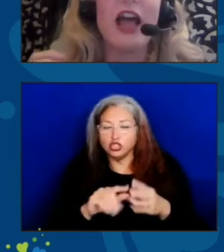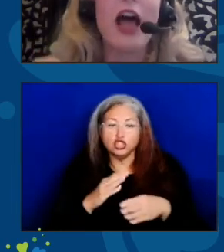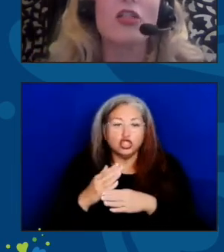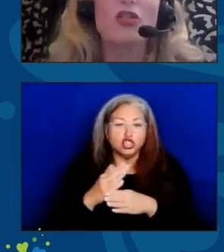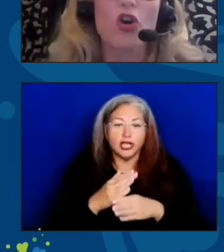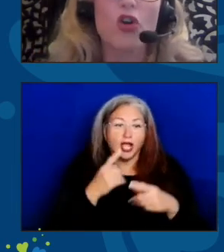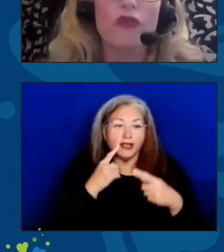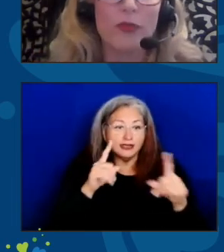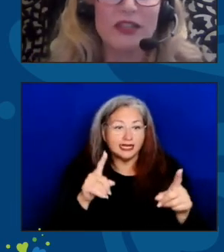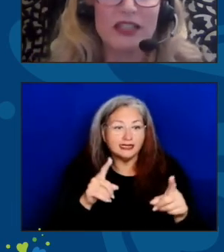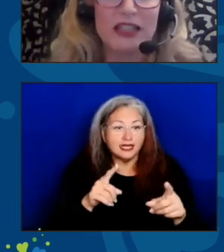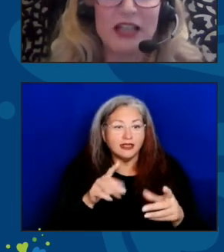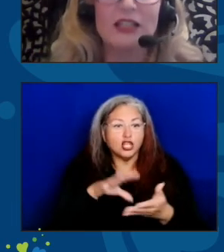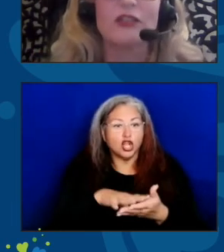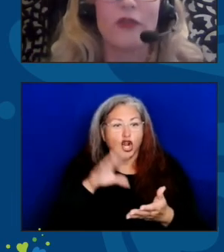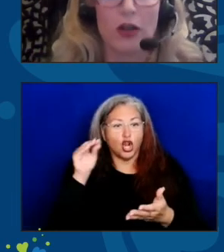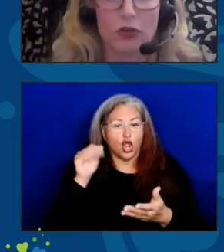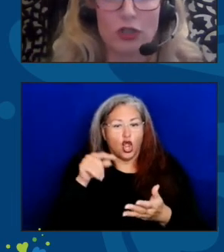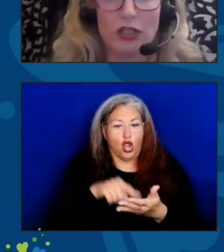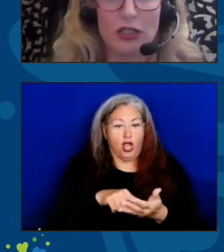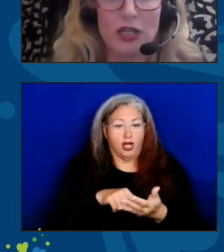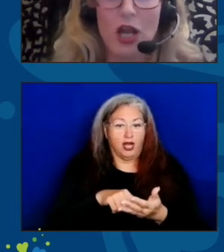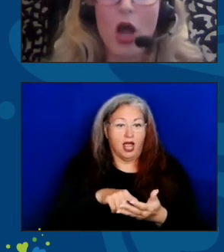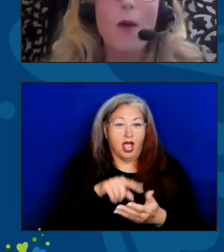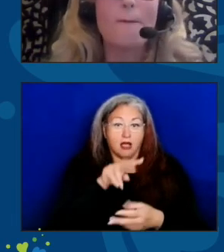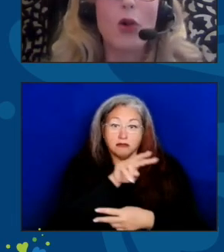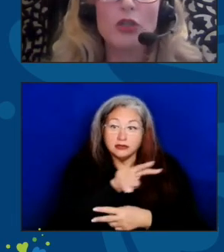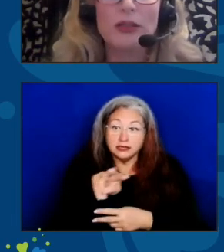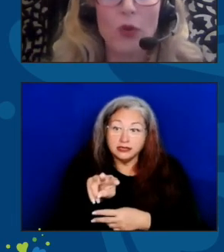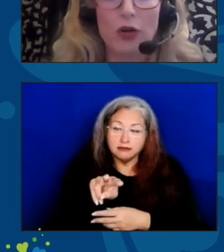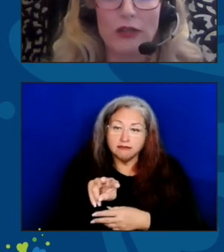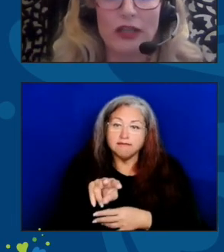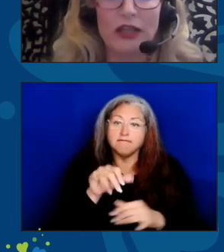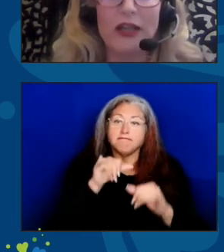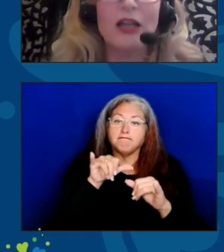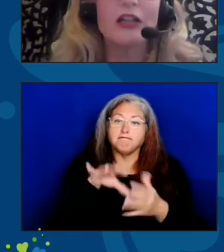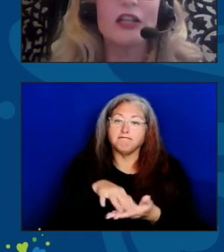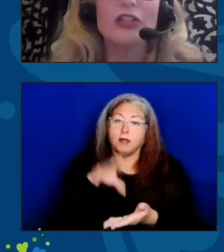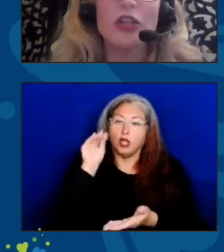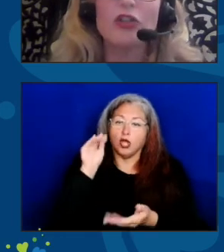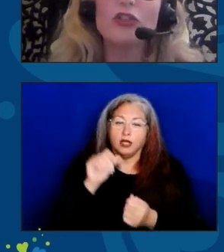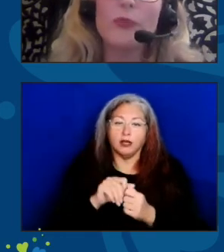and learn from the successes of others. Most importantly, continue to be